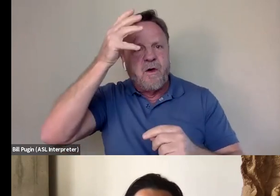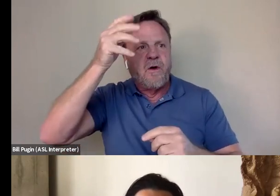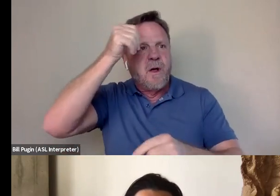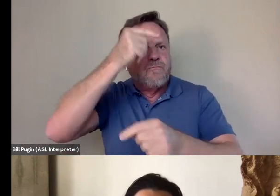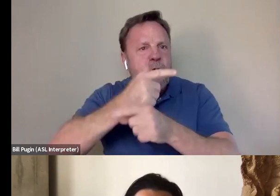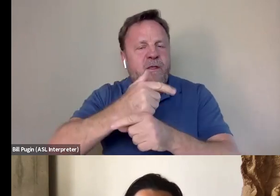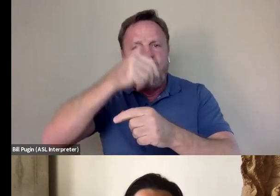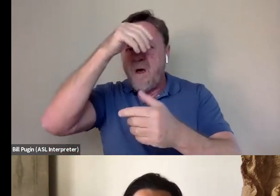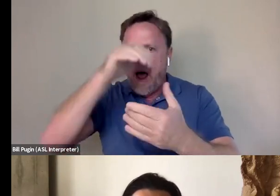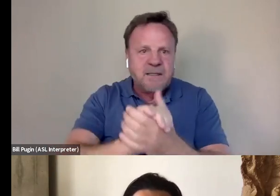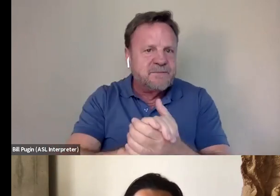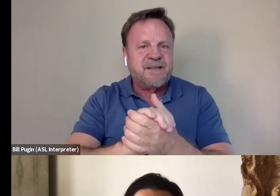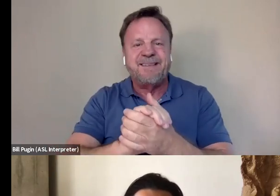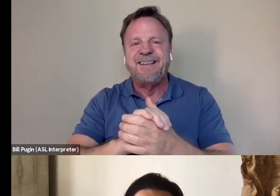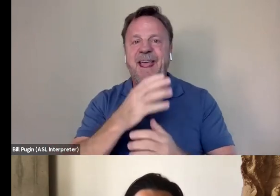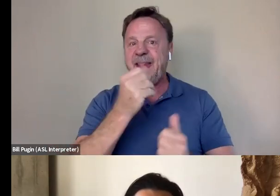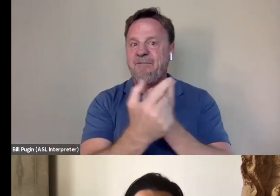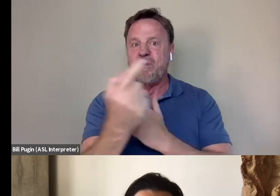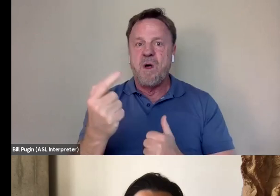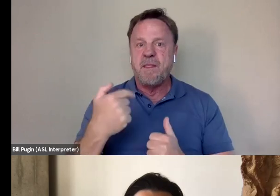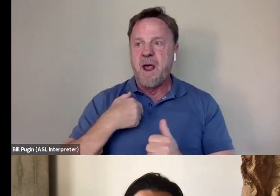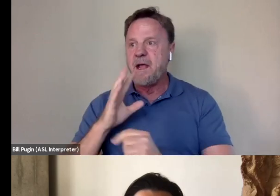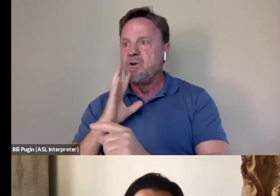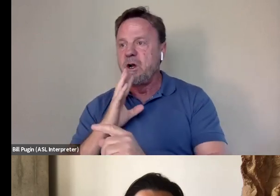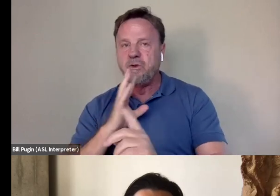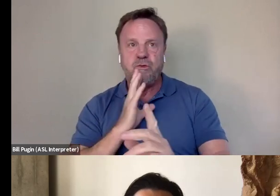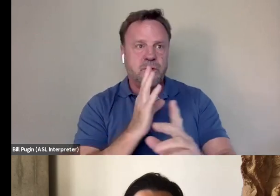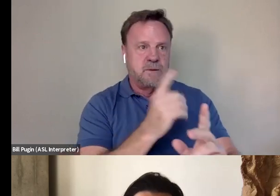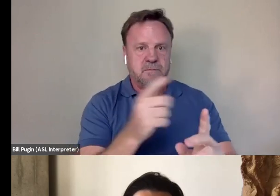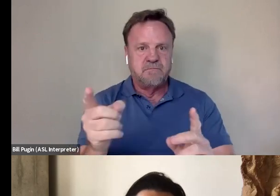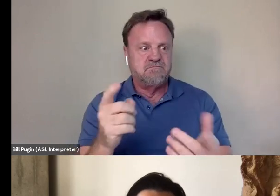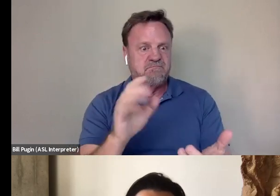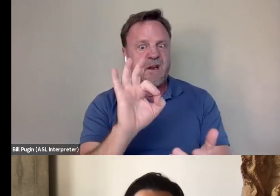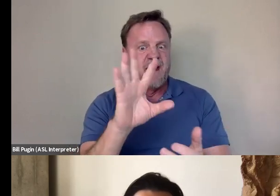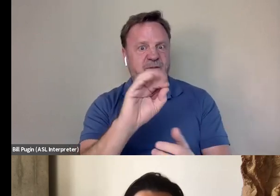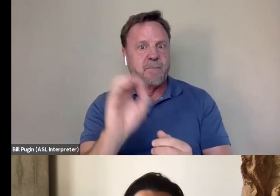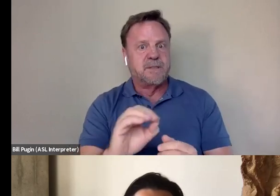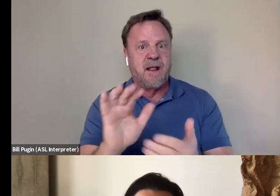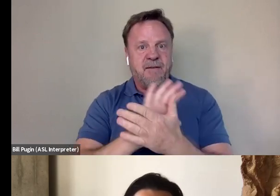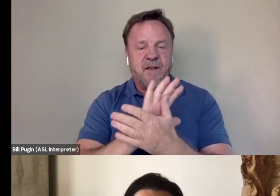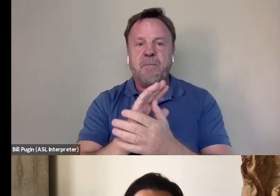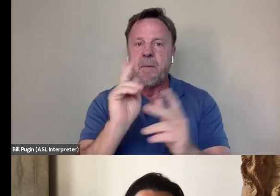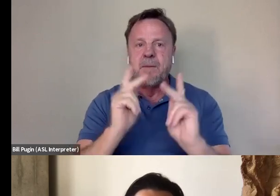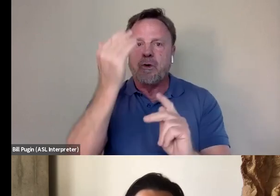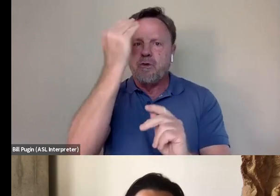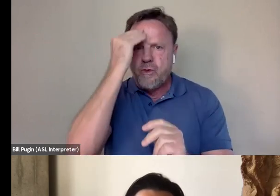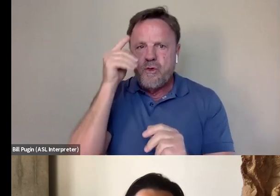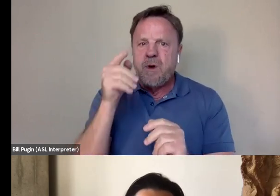And to everyone who I talked to, which, you know, 95% of the film are people who knew Bruce Lee intimately.